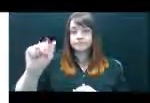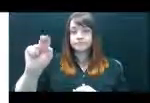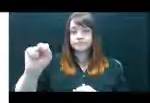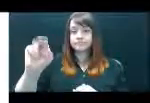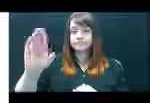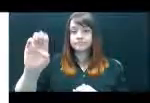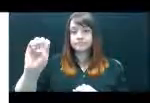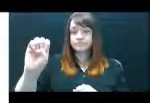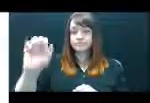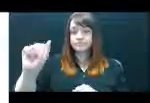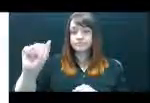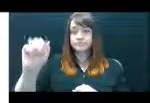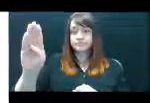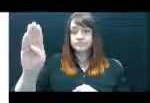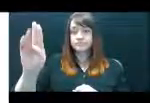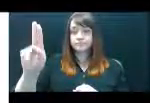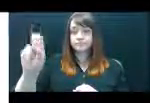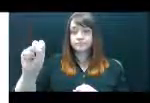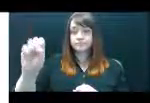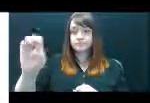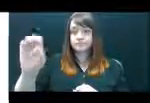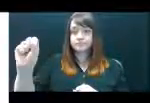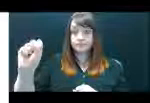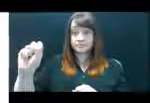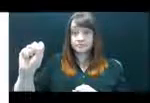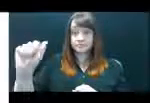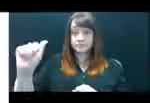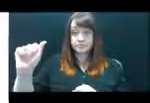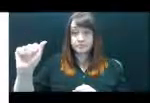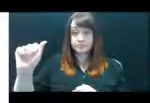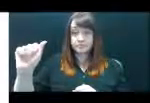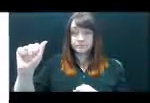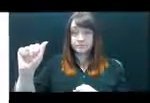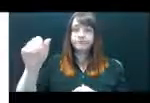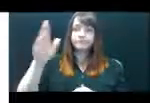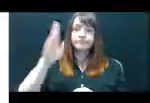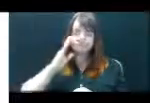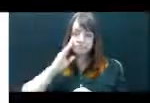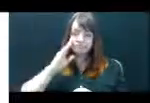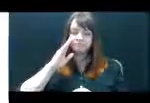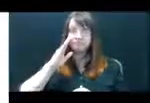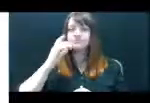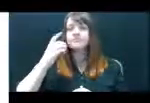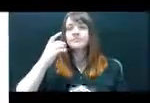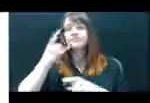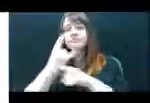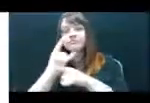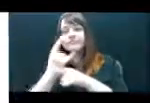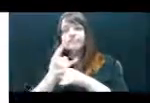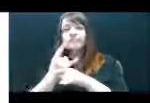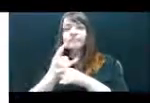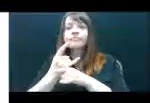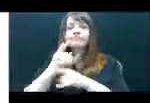in yellow and enlarged in the oval on the bottom right hand corner. If your presentation